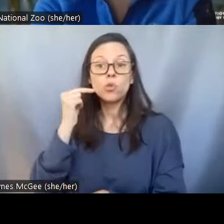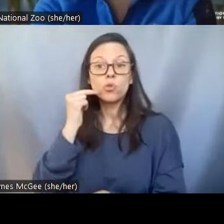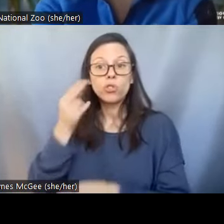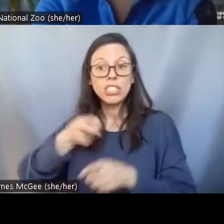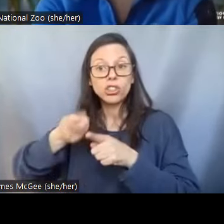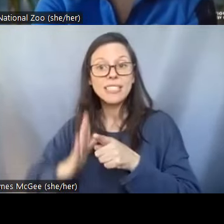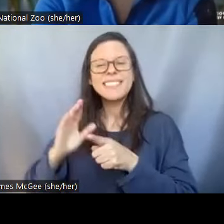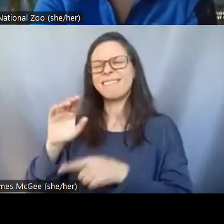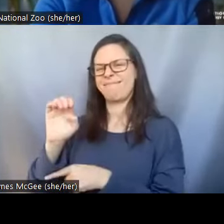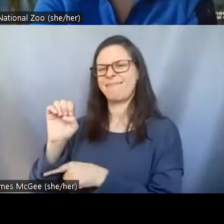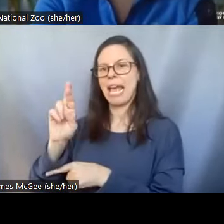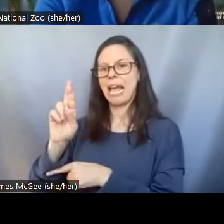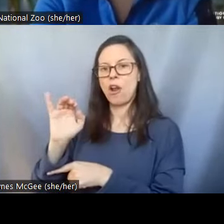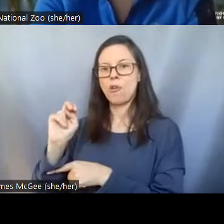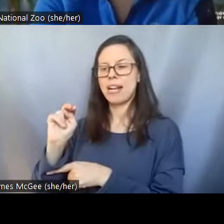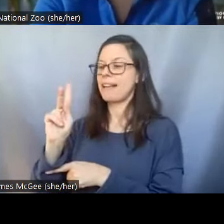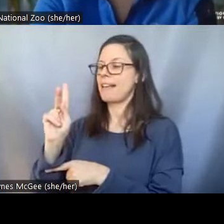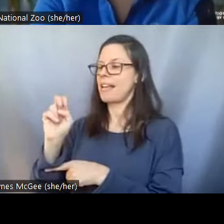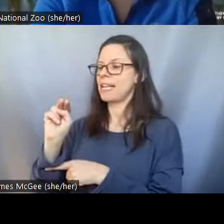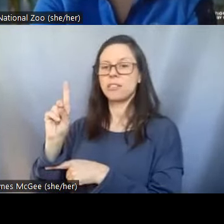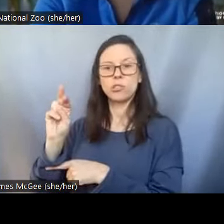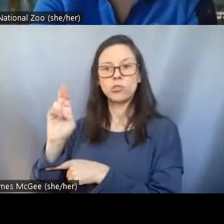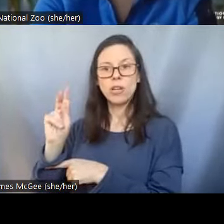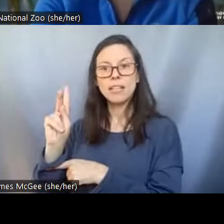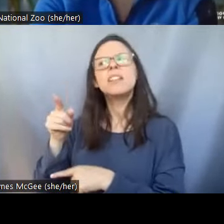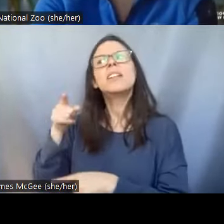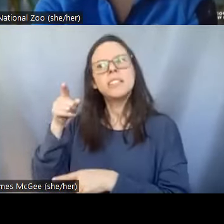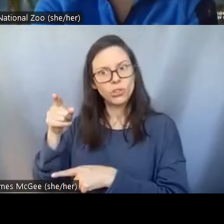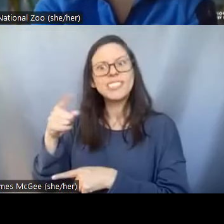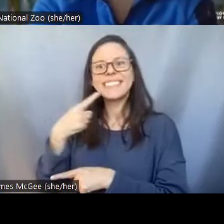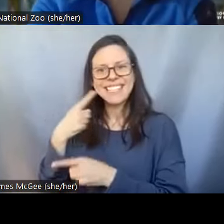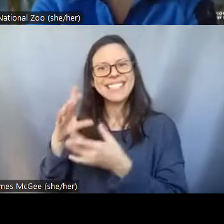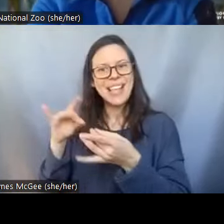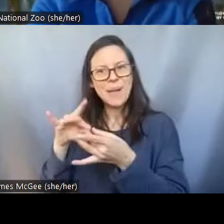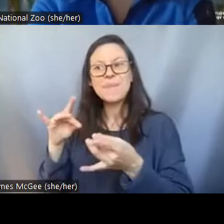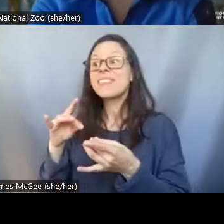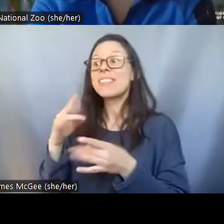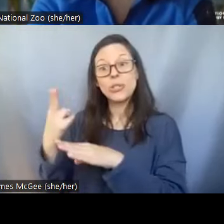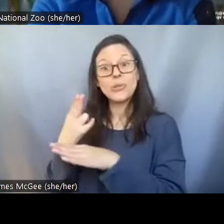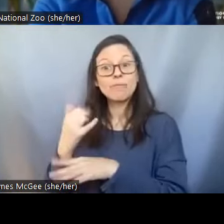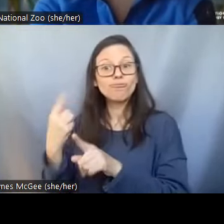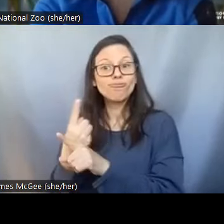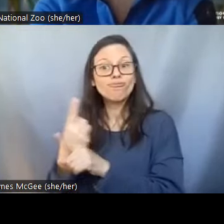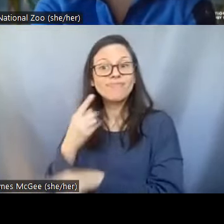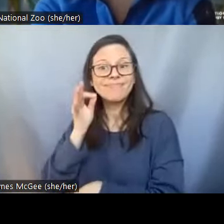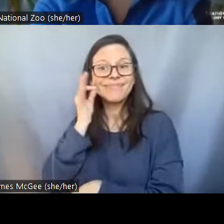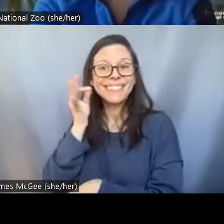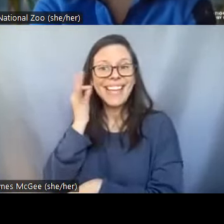similar that she uses domestic cats to help model the diet profiles for the big cats here at the zoo.